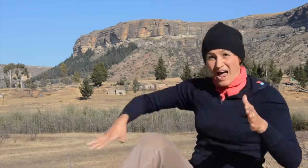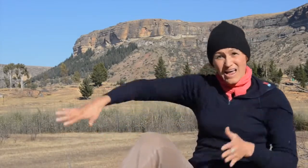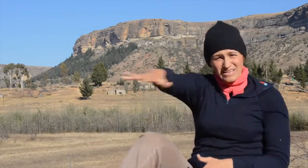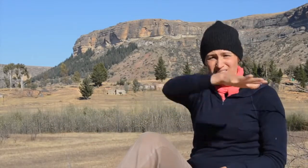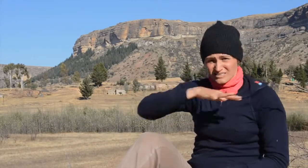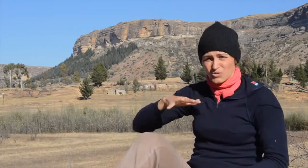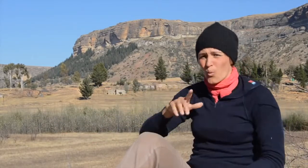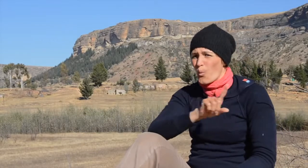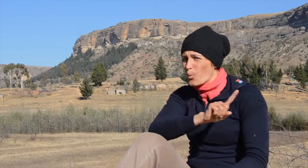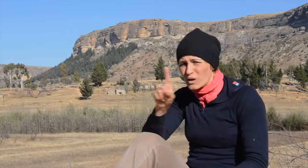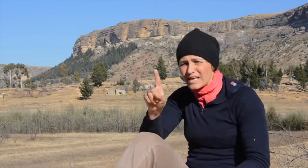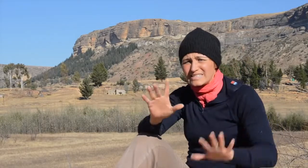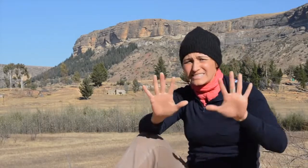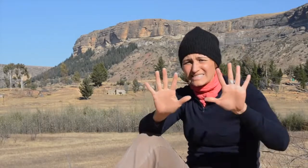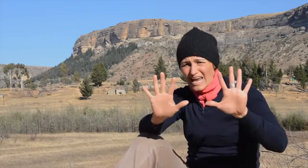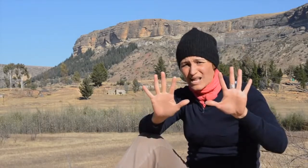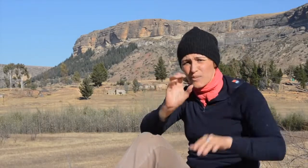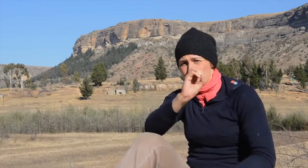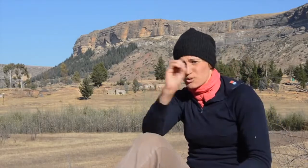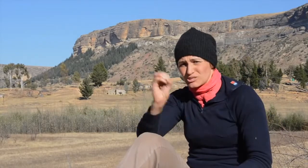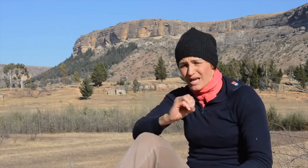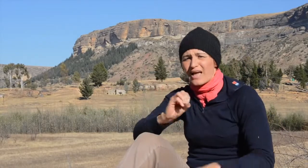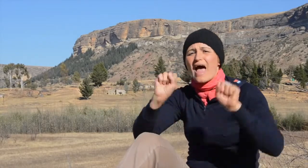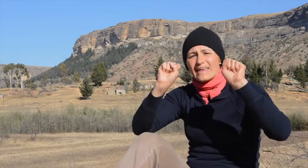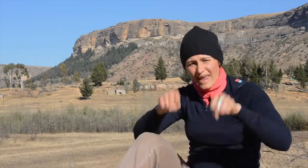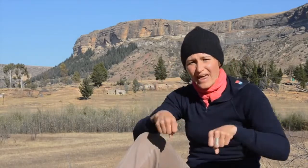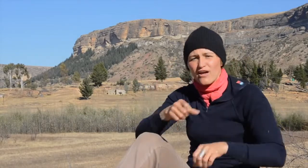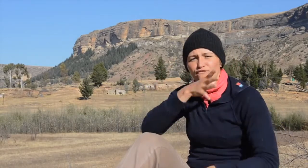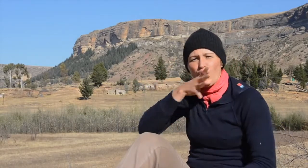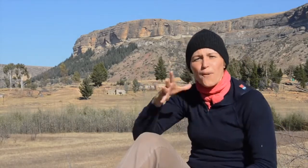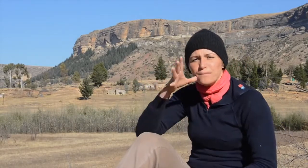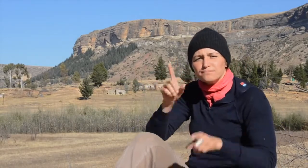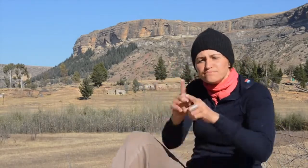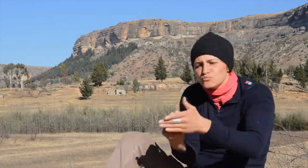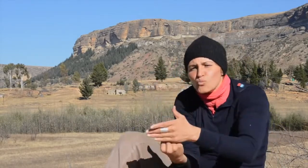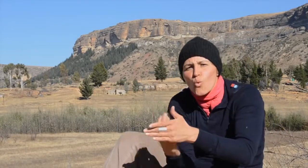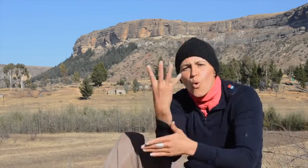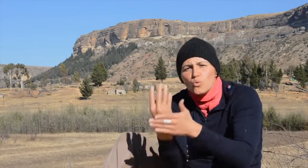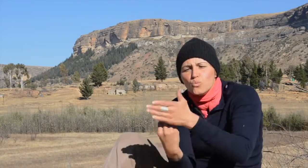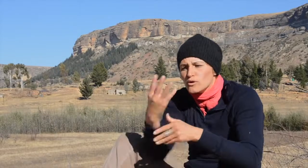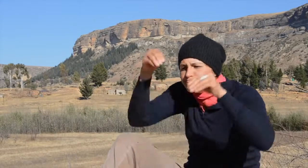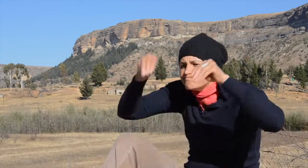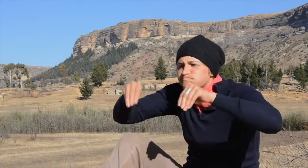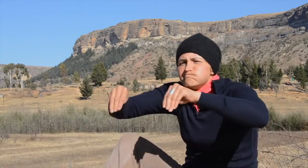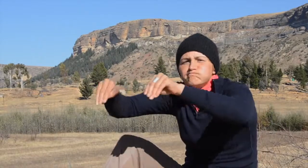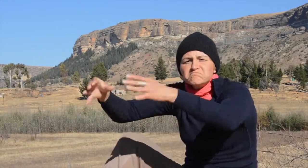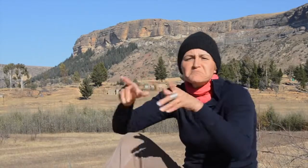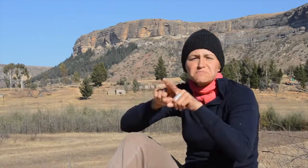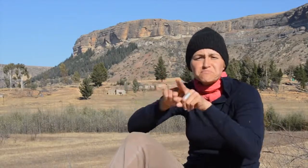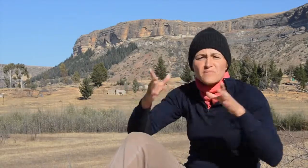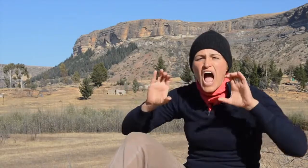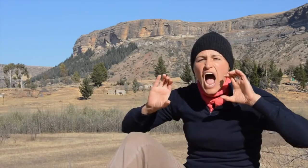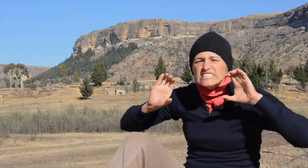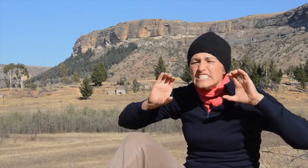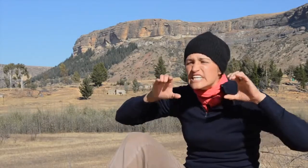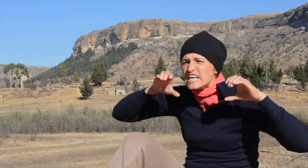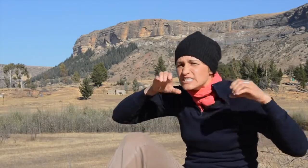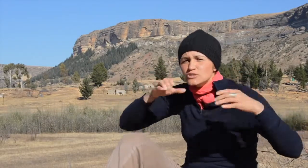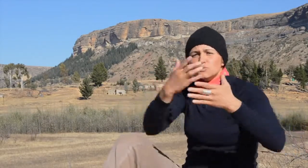The land here is 90% rocky terrain, leaving